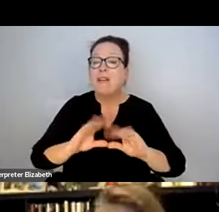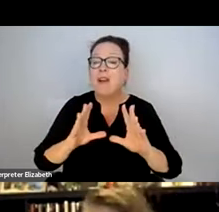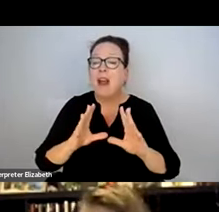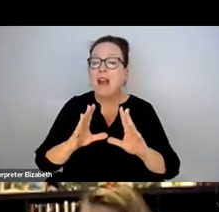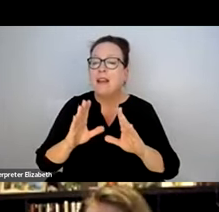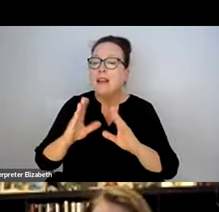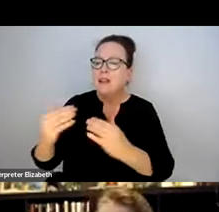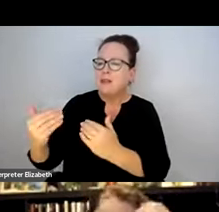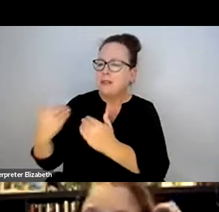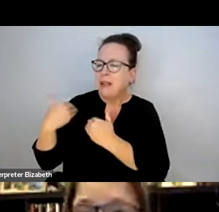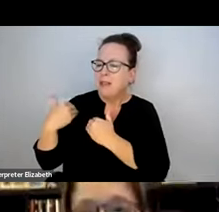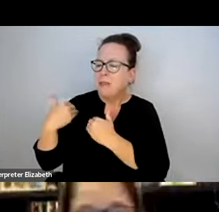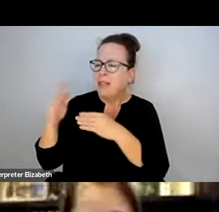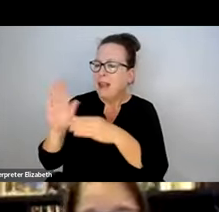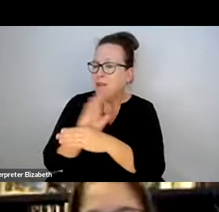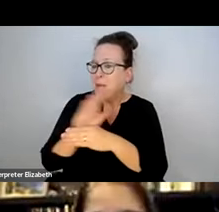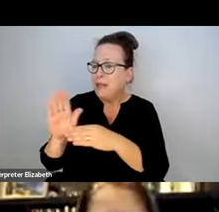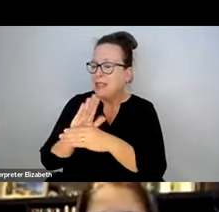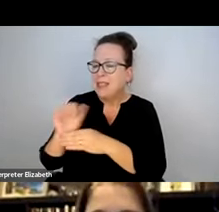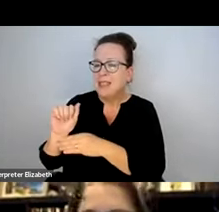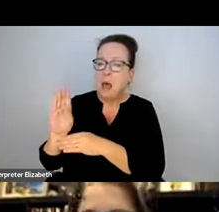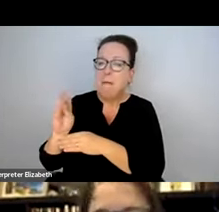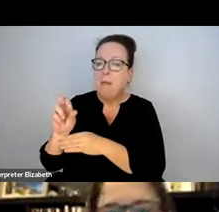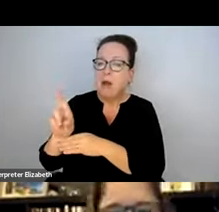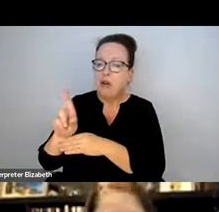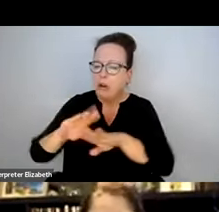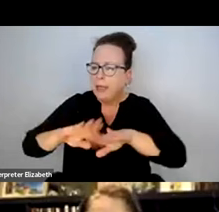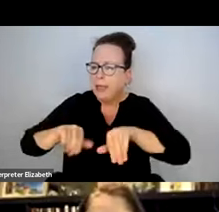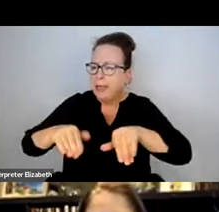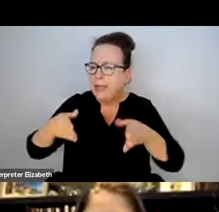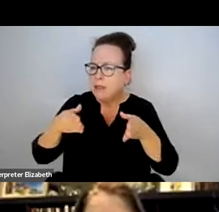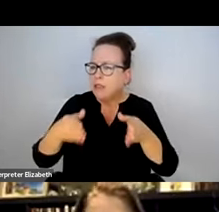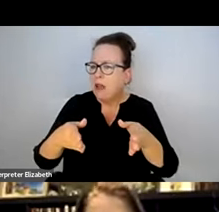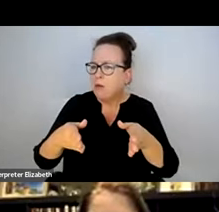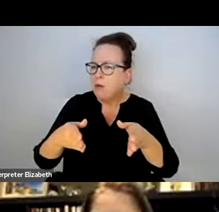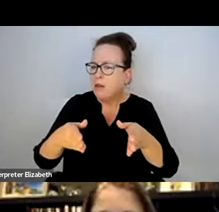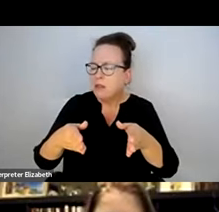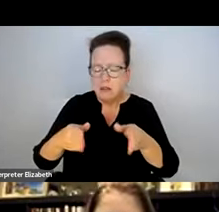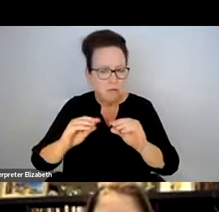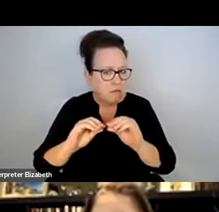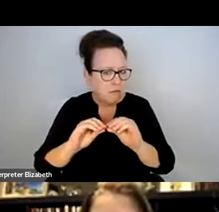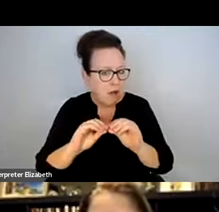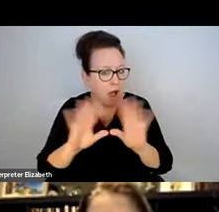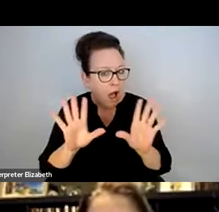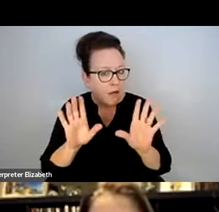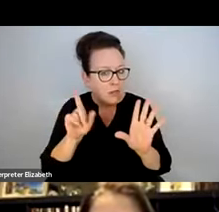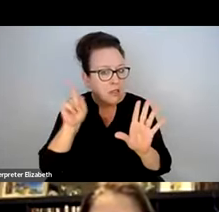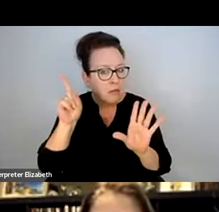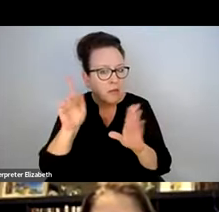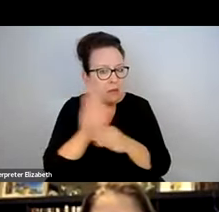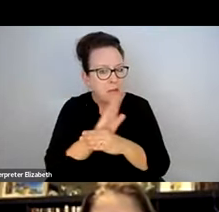ESCAPING ME -- IF YOU CAN CLARIFY THE RESPONSIBILITY OF ABUTTERS CLEARING SIDEWALKS.